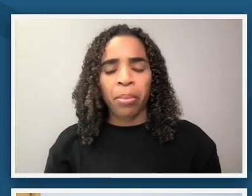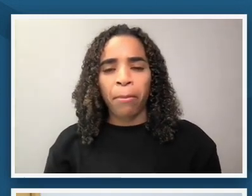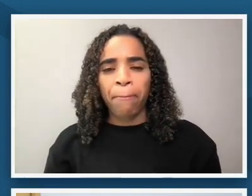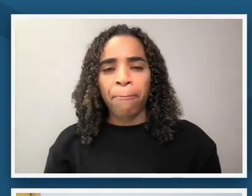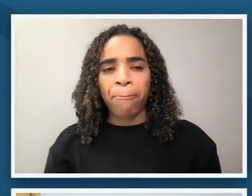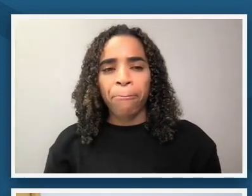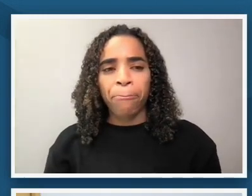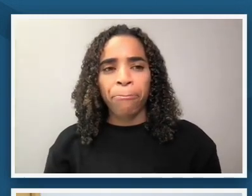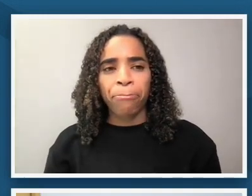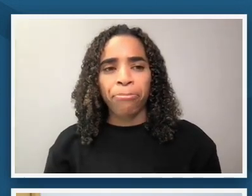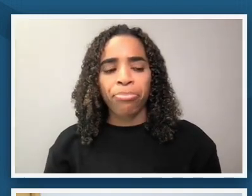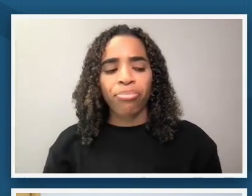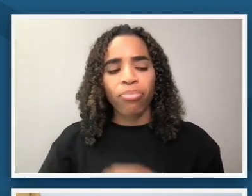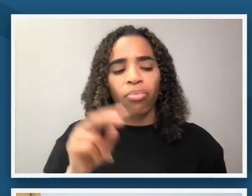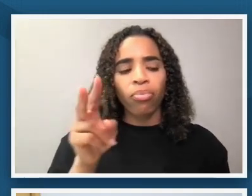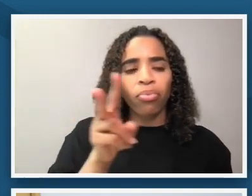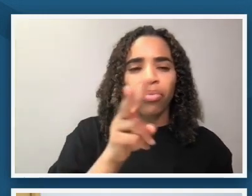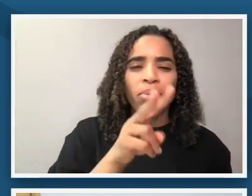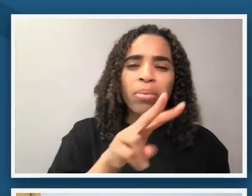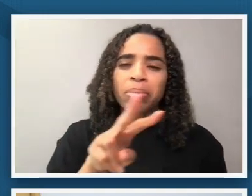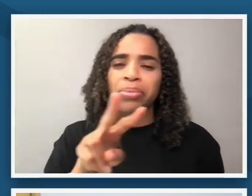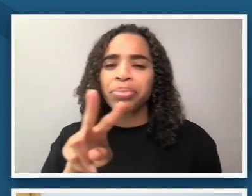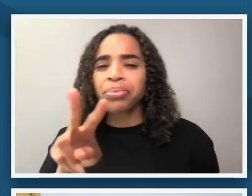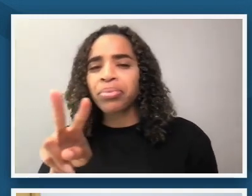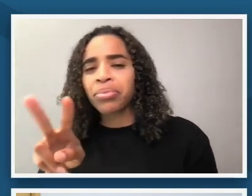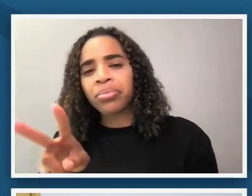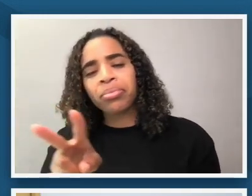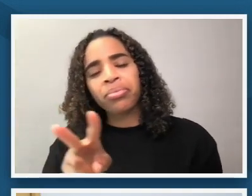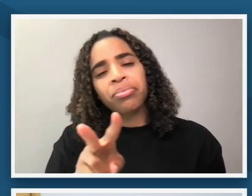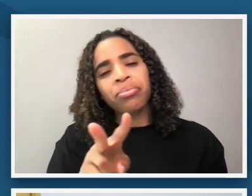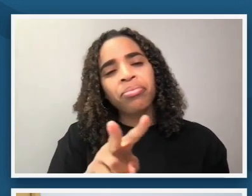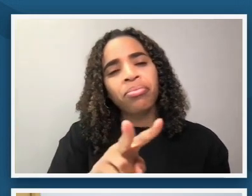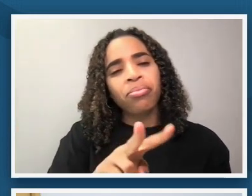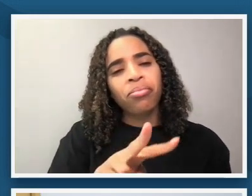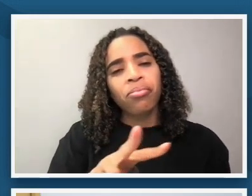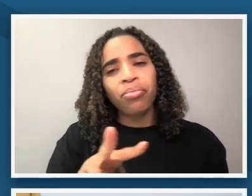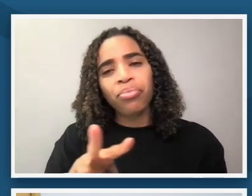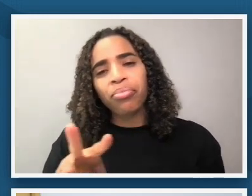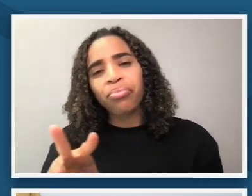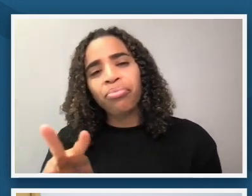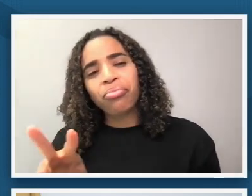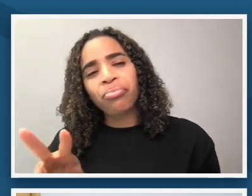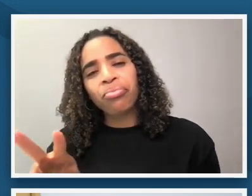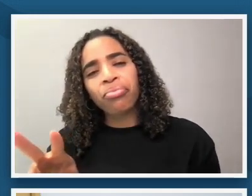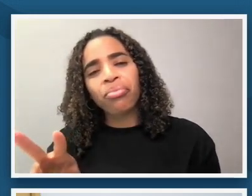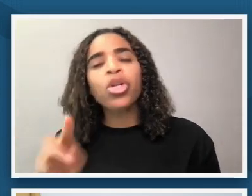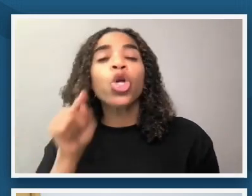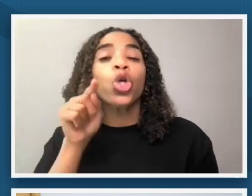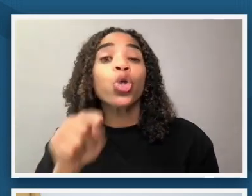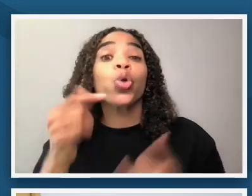roam around and then share in the q a